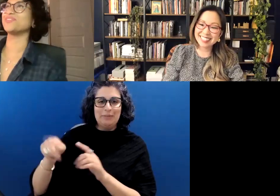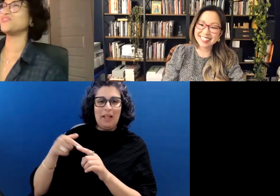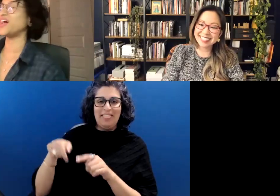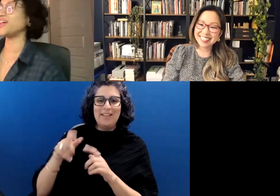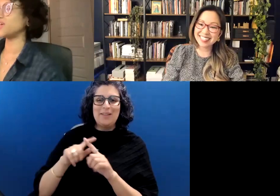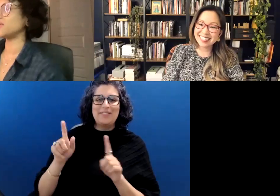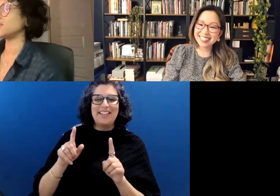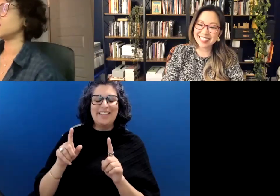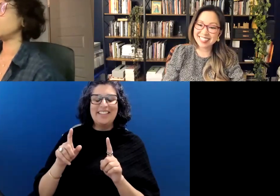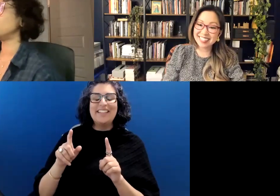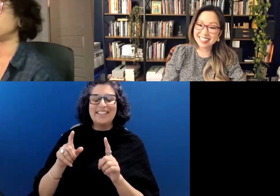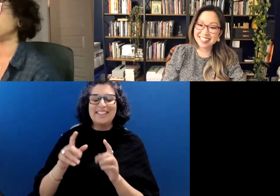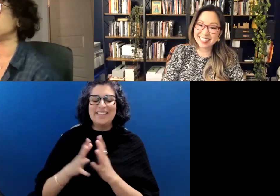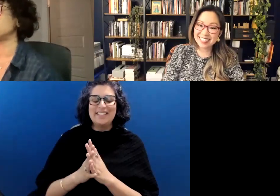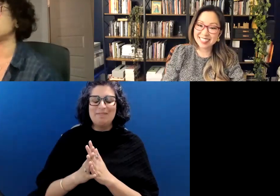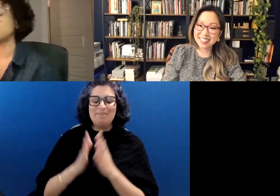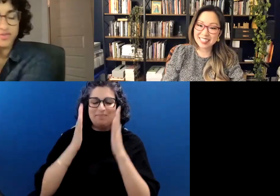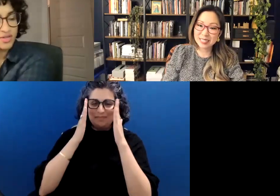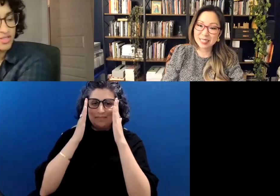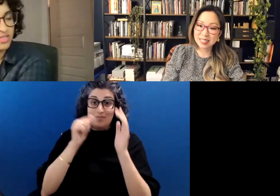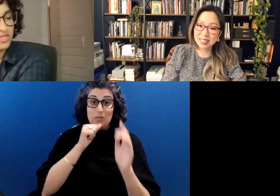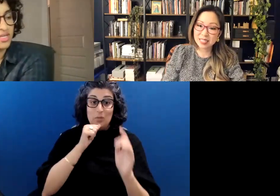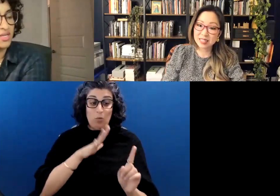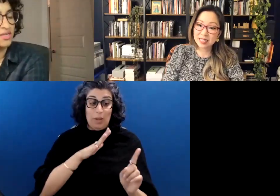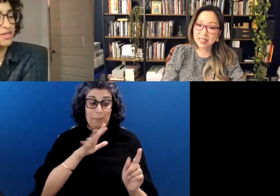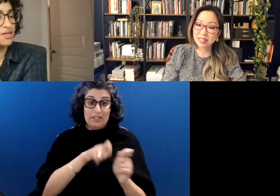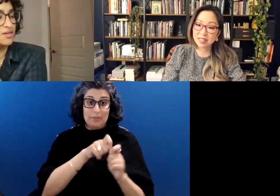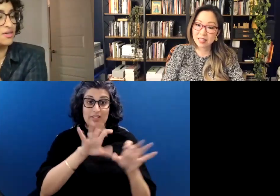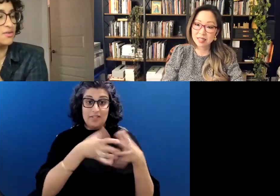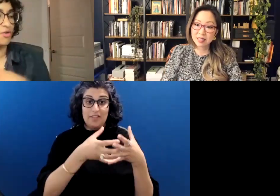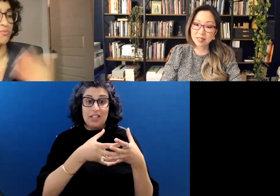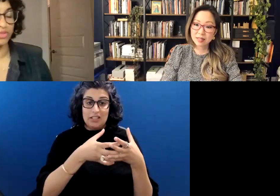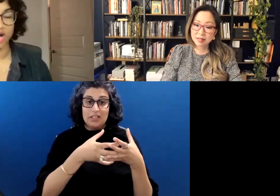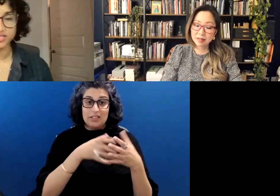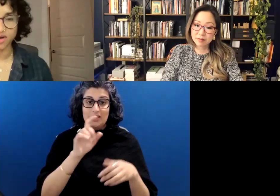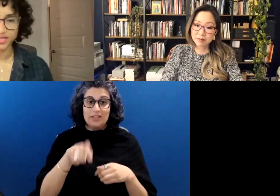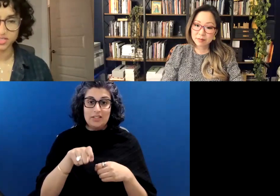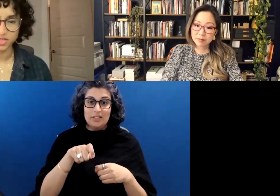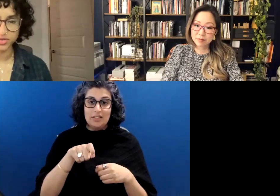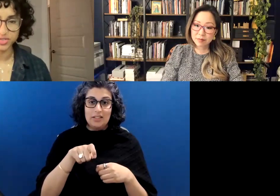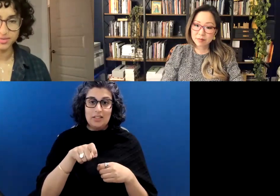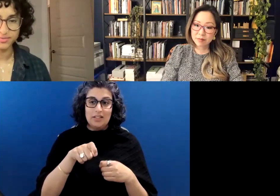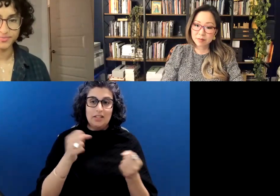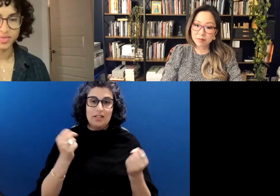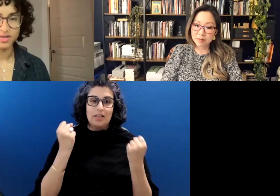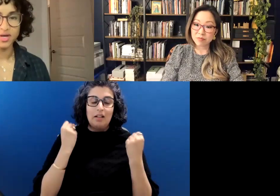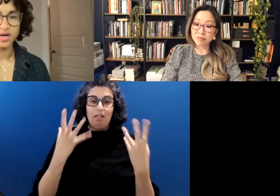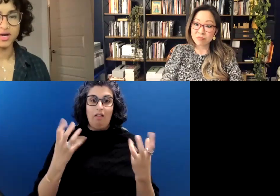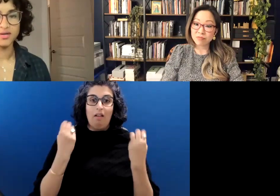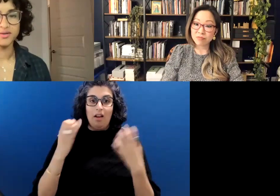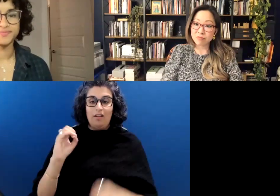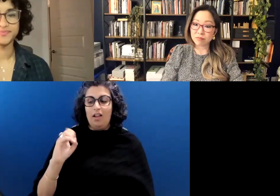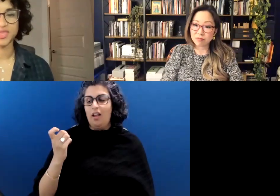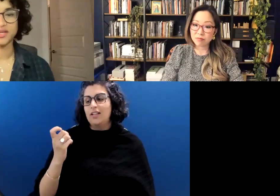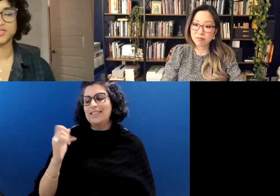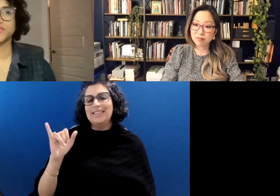about the fact that women's specifically need lots of oxytocin. Hmm!